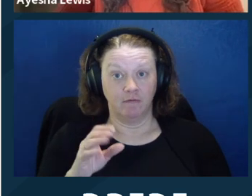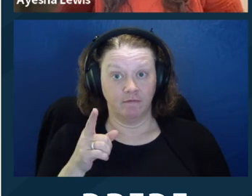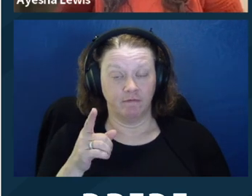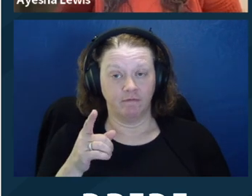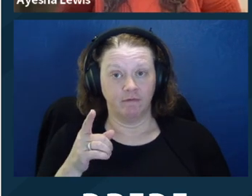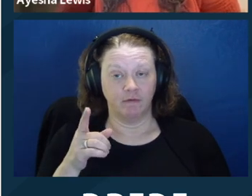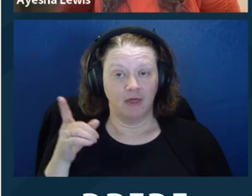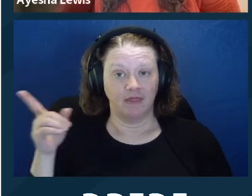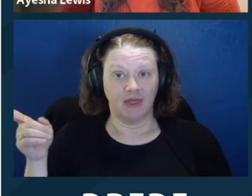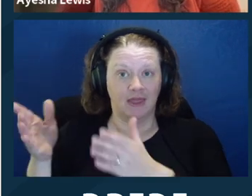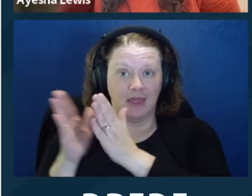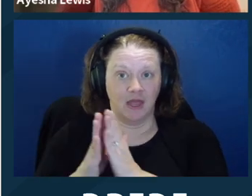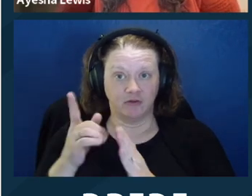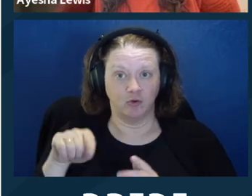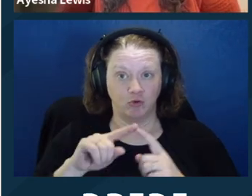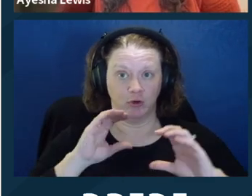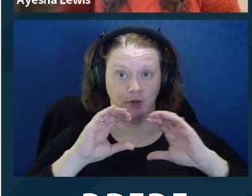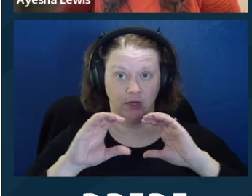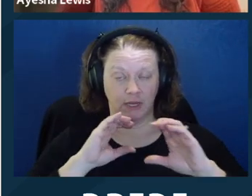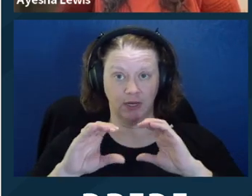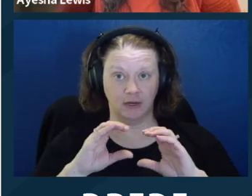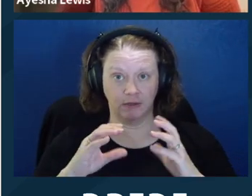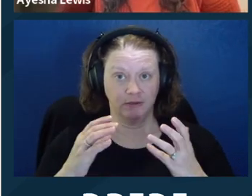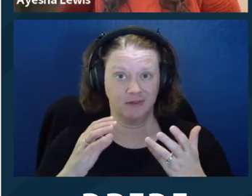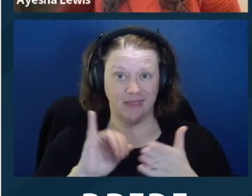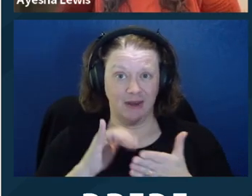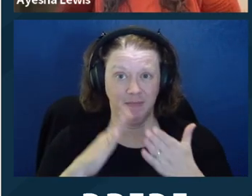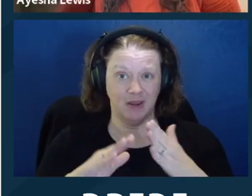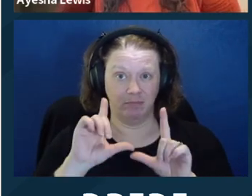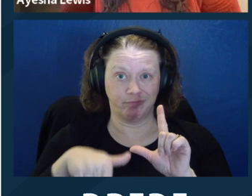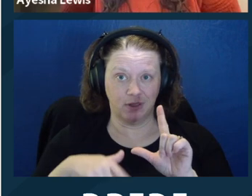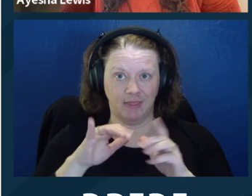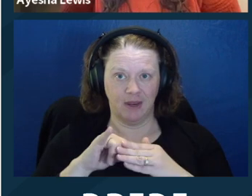that it's important for the client to understand attorney/client privilege, and if you're going